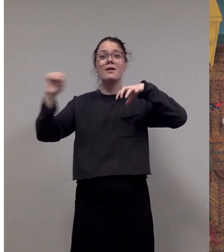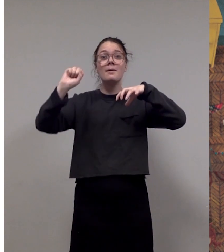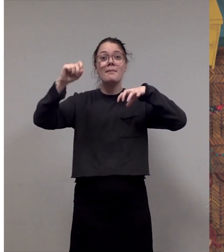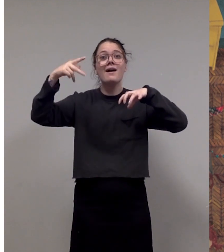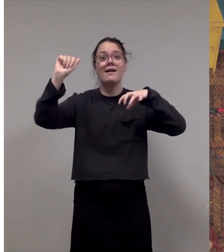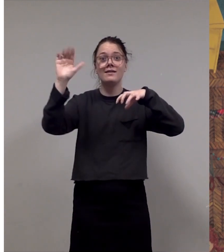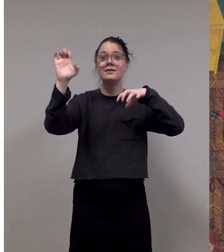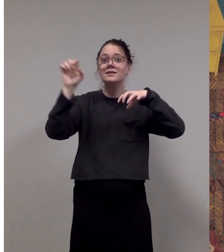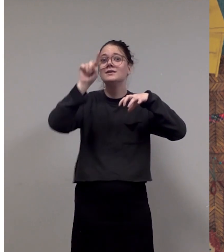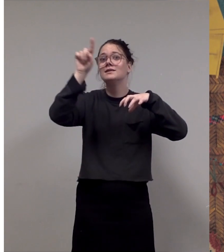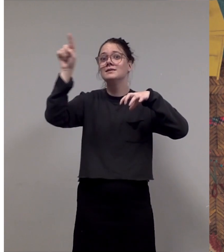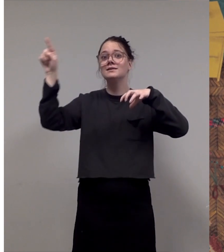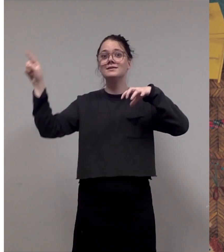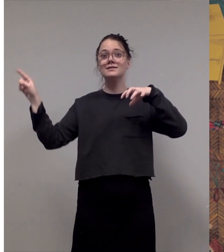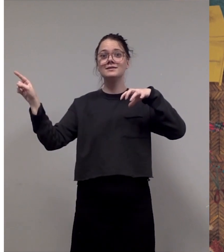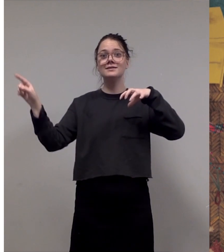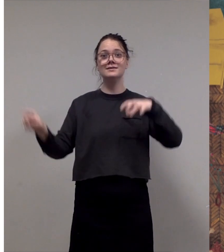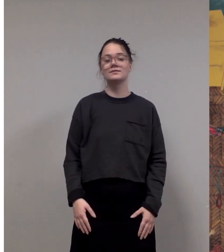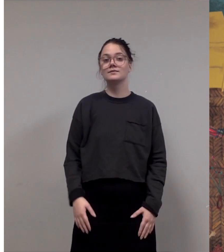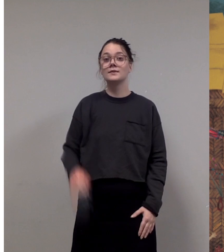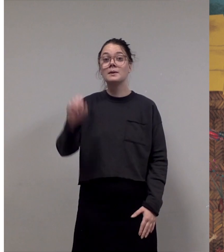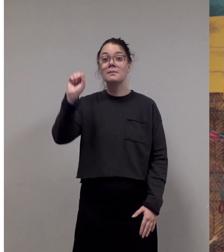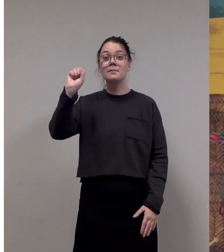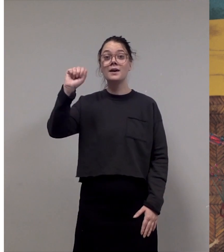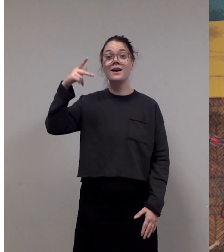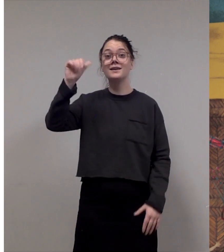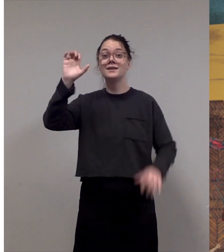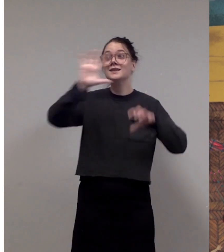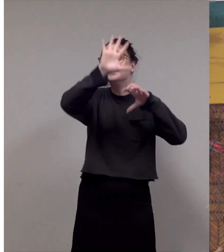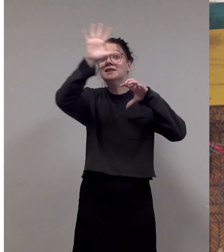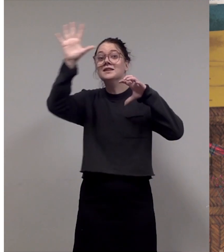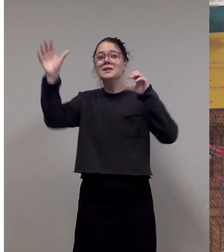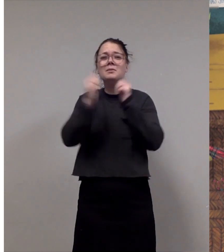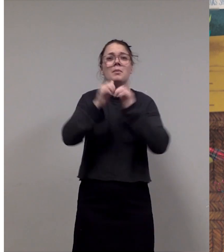Space, with its magnificent stars, asteroids, comets